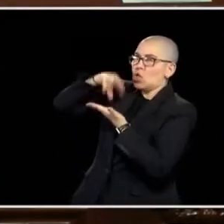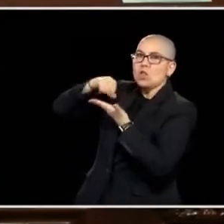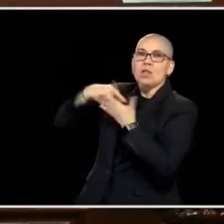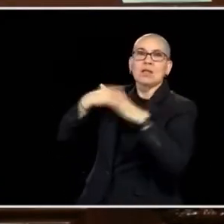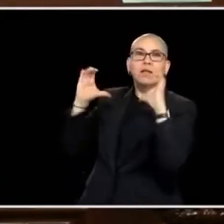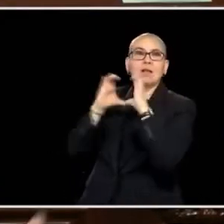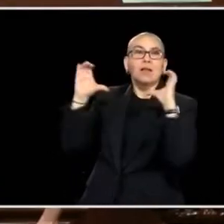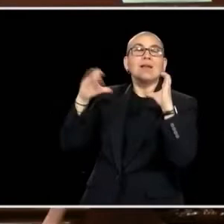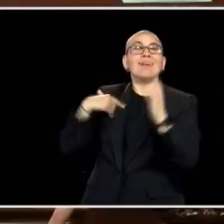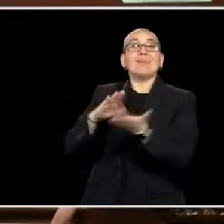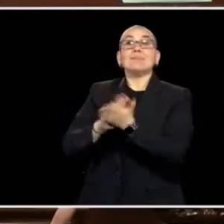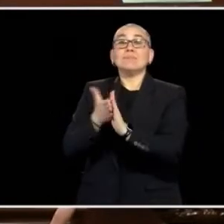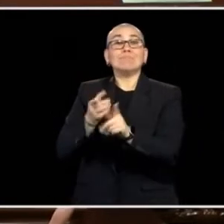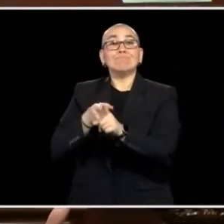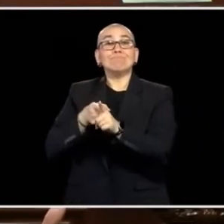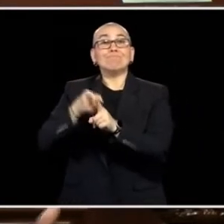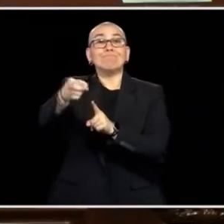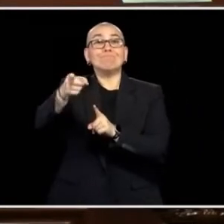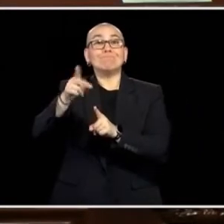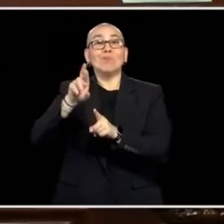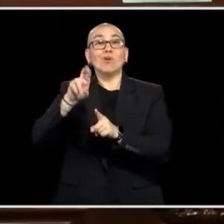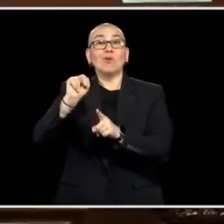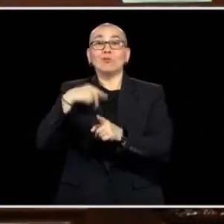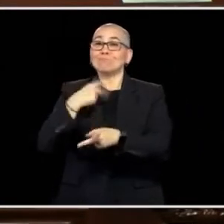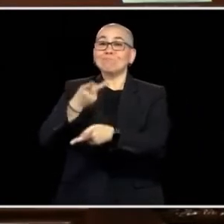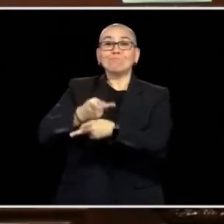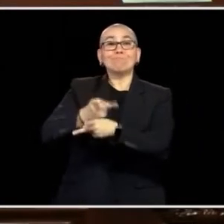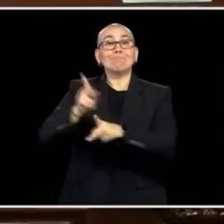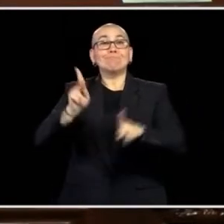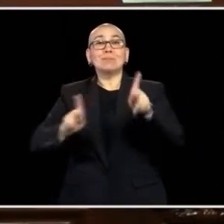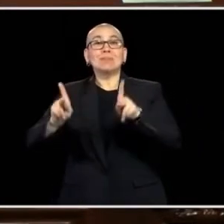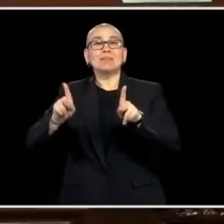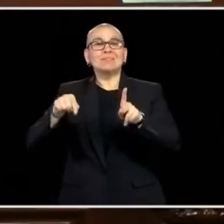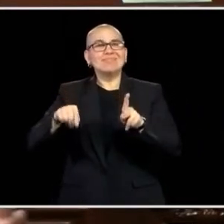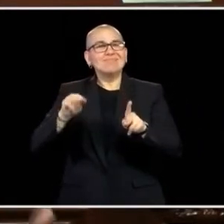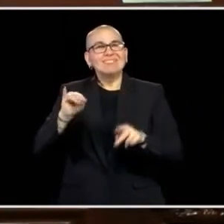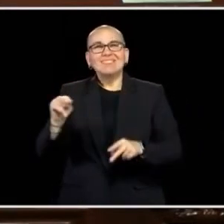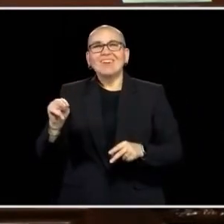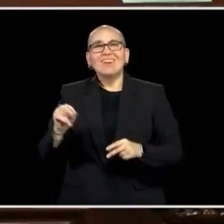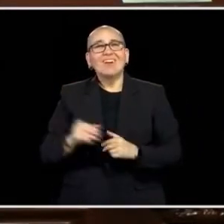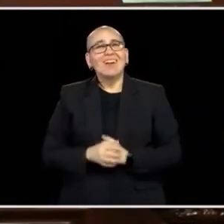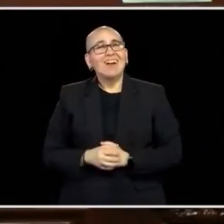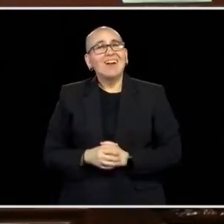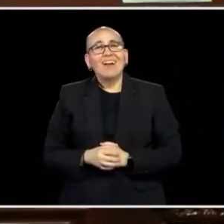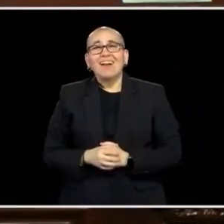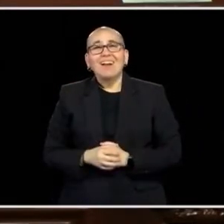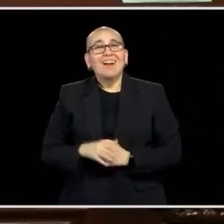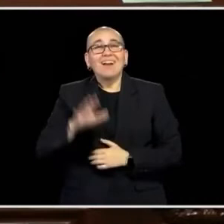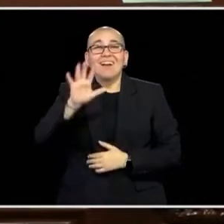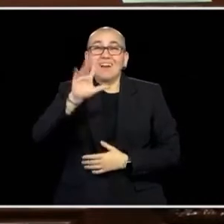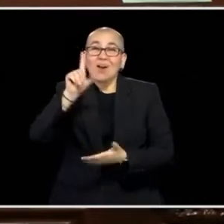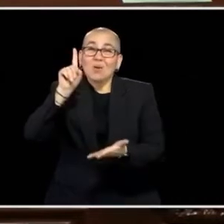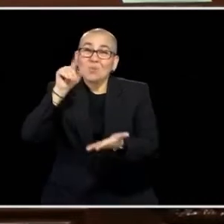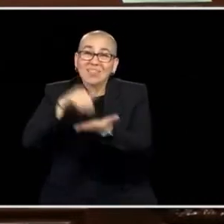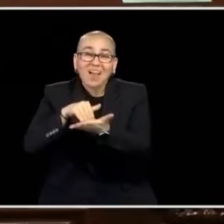TRAINING AND THEIR CERTIFICATES AND ARE NOW? A NEW PROFESSION MAKING A LIVING AND CARING FOR MINNESOTANS. WE HAVE NOT ONLY GOT THAT